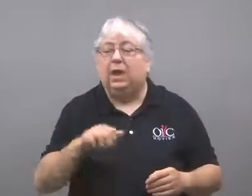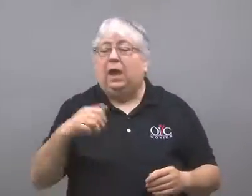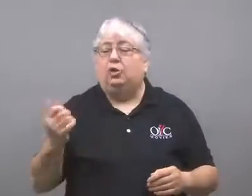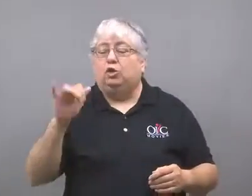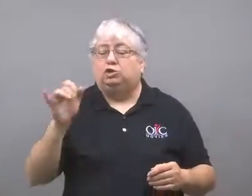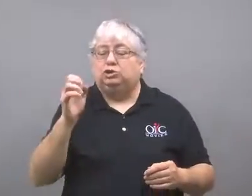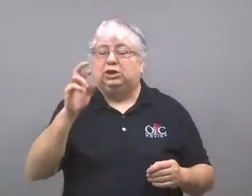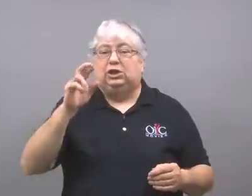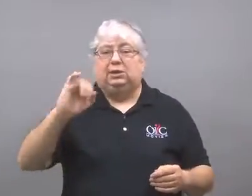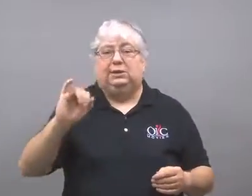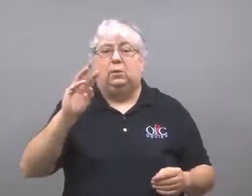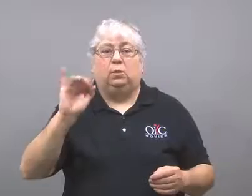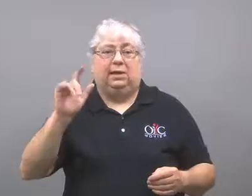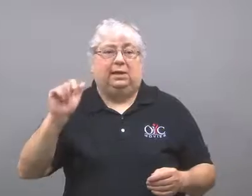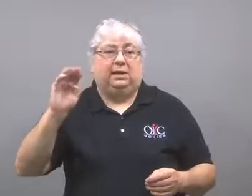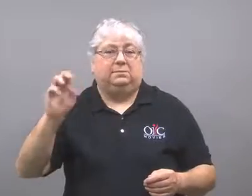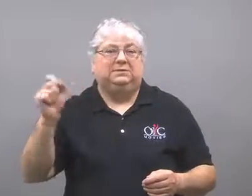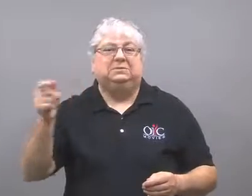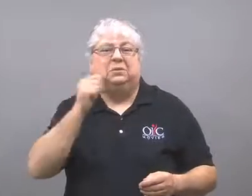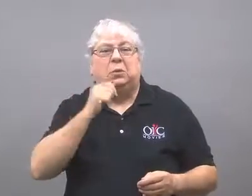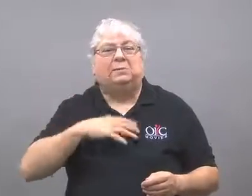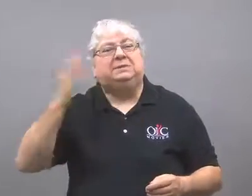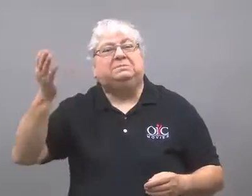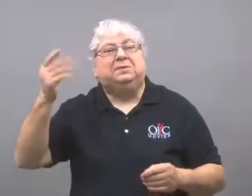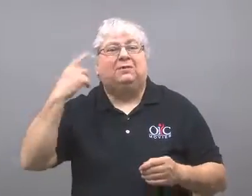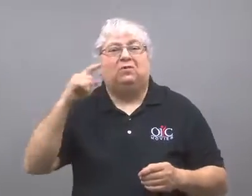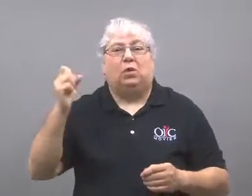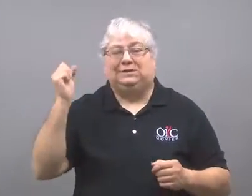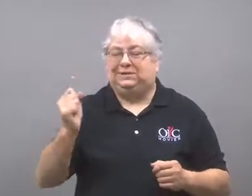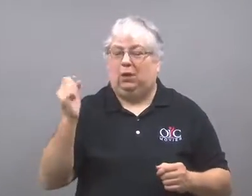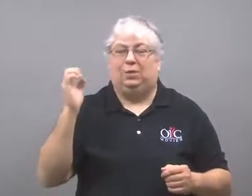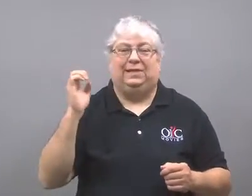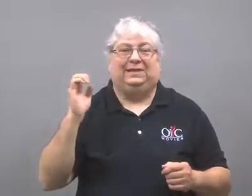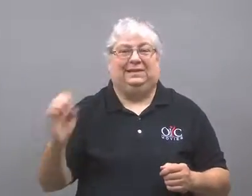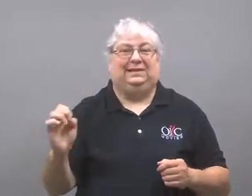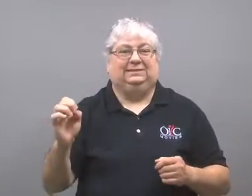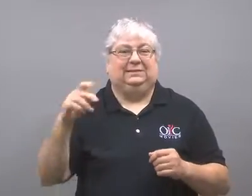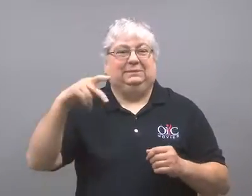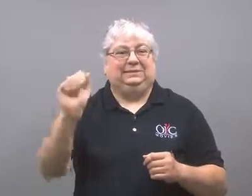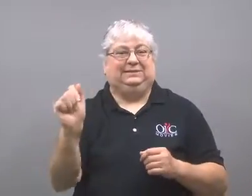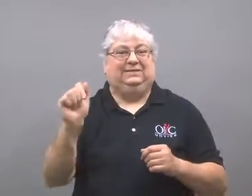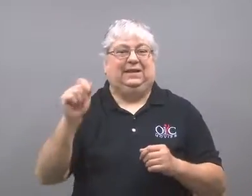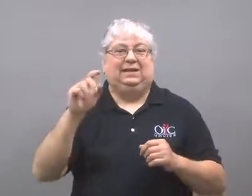Jerri Williams is a spokeswoman for the Southeastern Pennsylvania